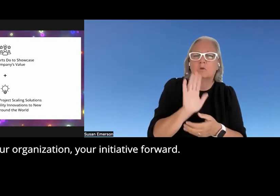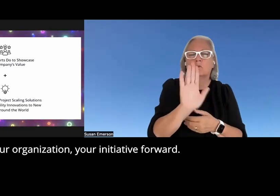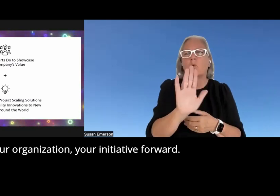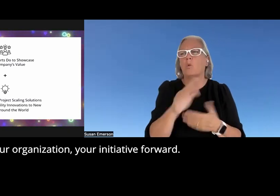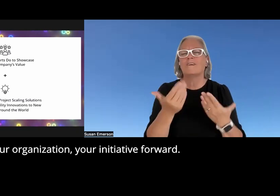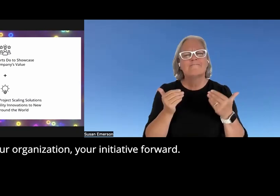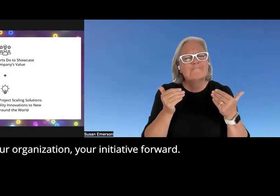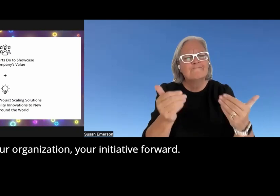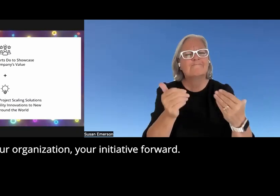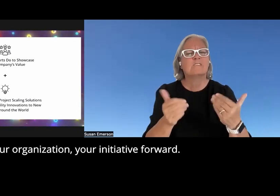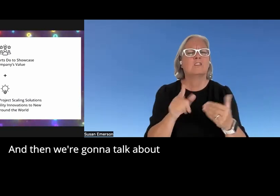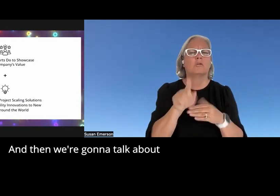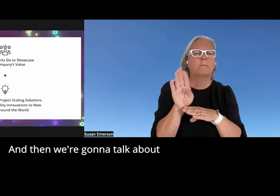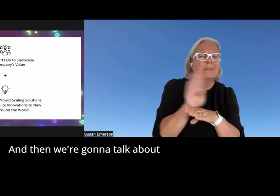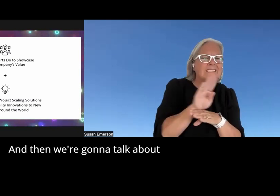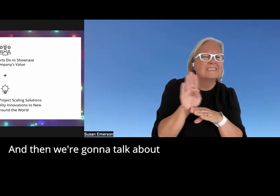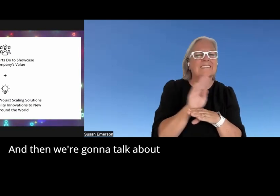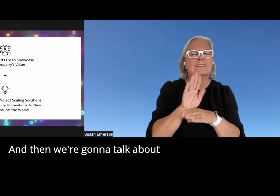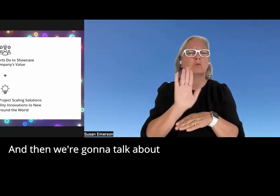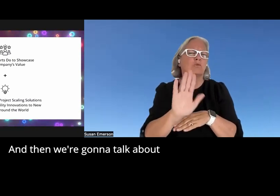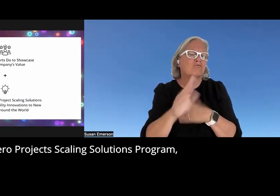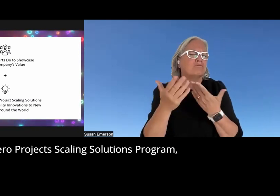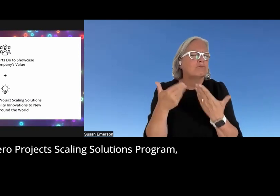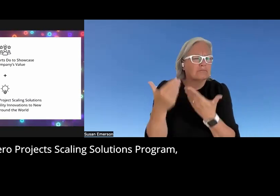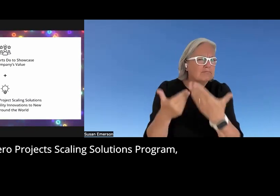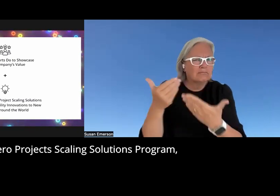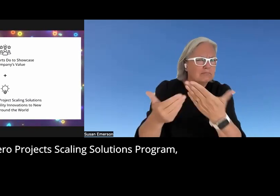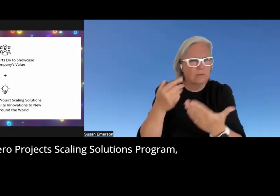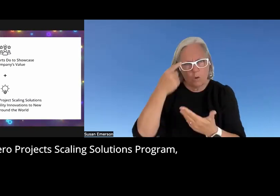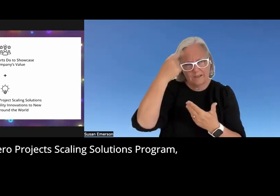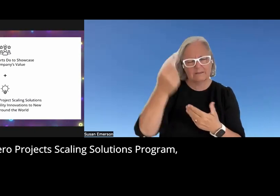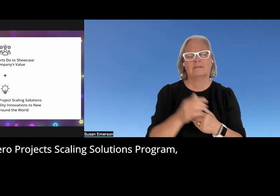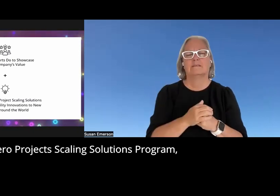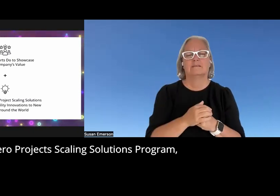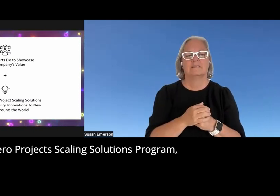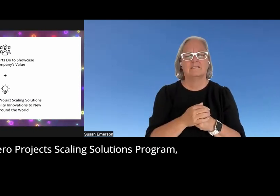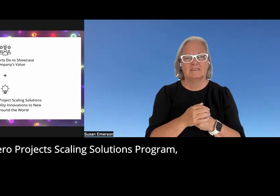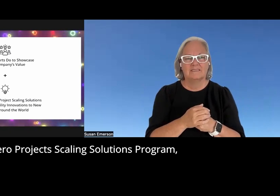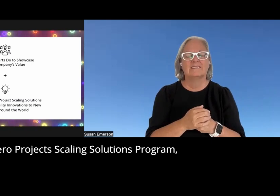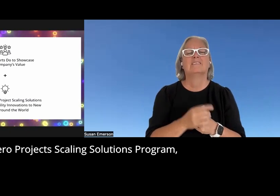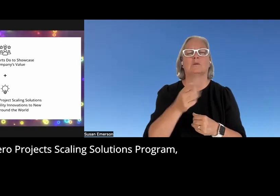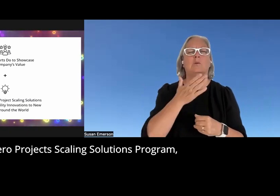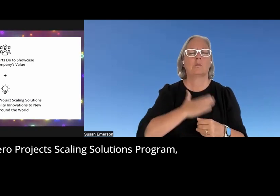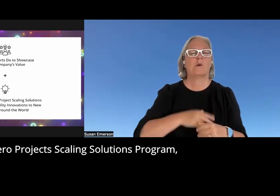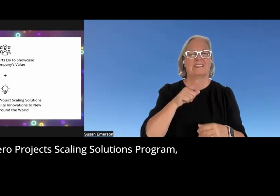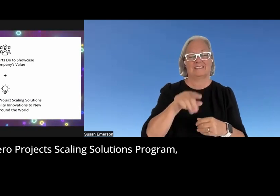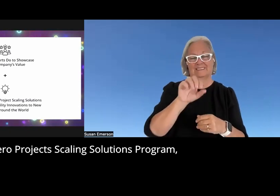your initiative forward and then we're going to talk about Zero Project Scaling Solutions program